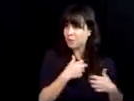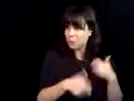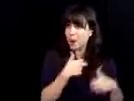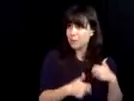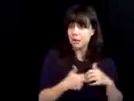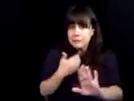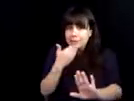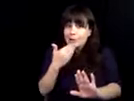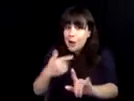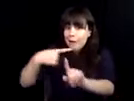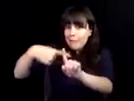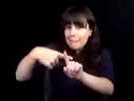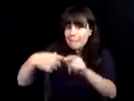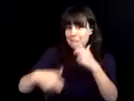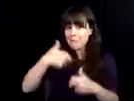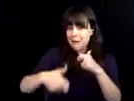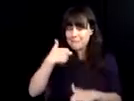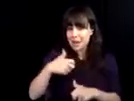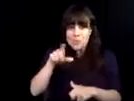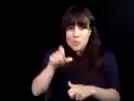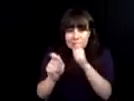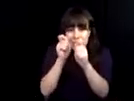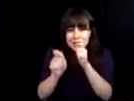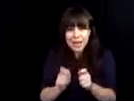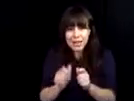bots built. I walked over to T